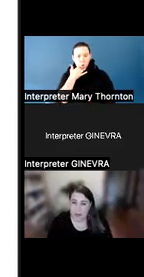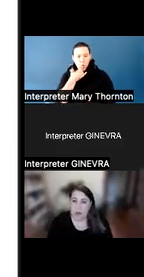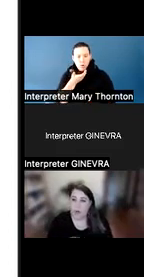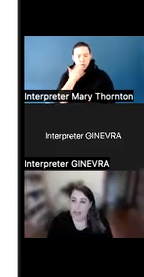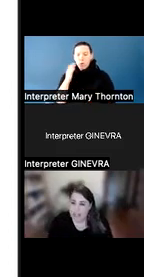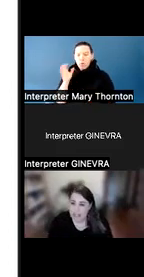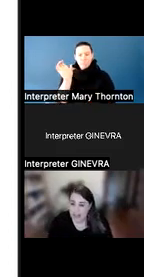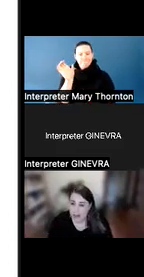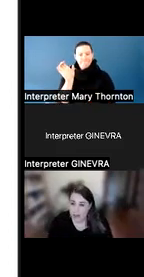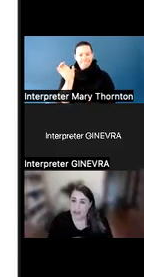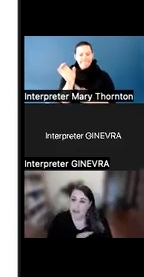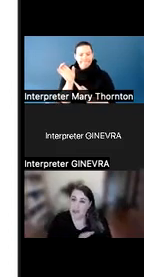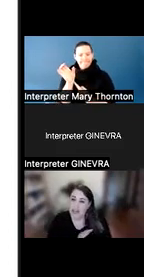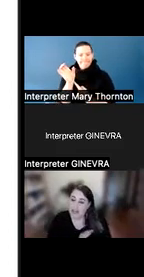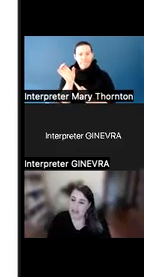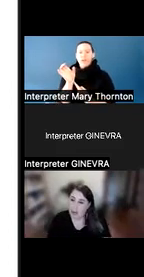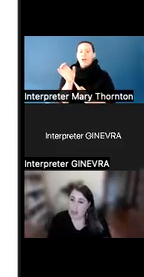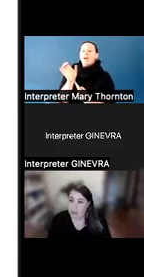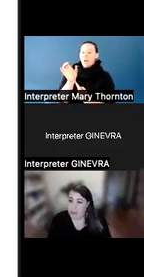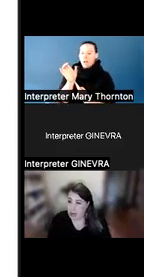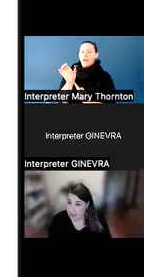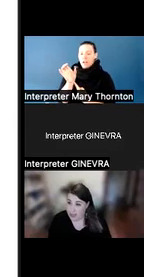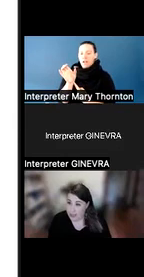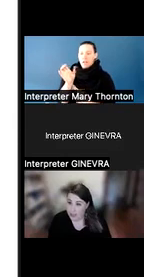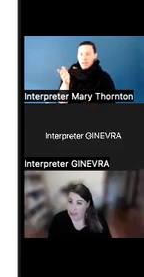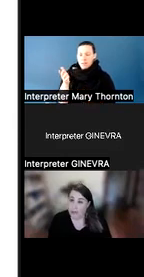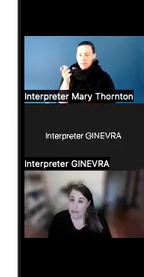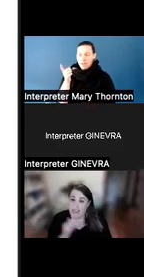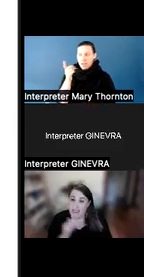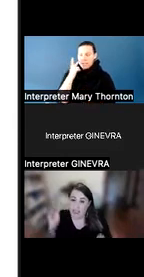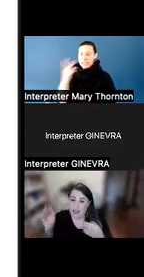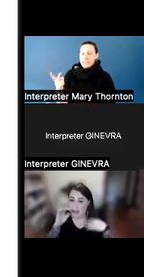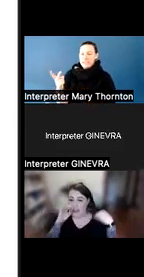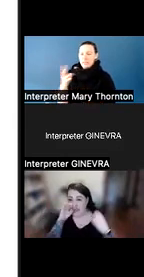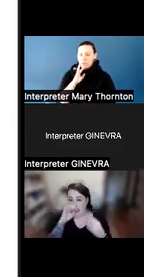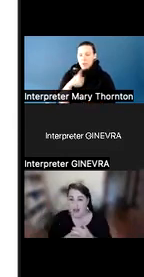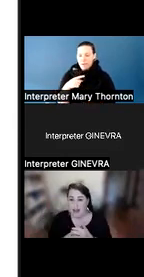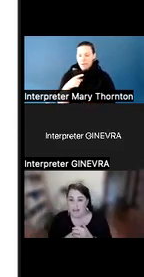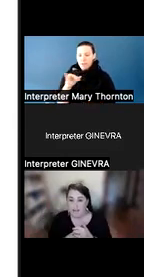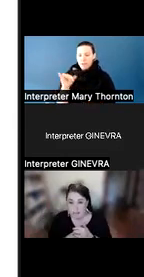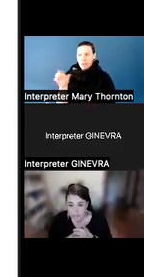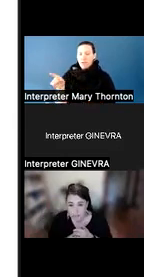or writing it down so that they can have more time to process. Because that's the other thing--